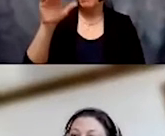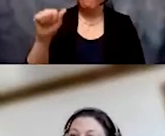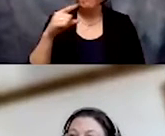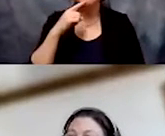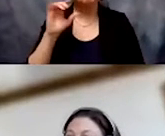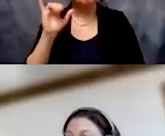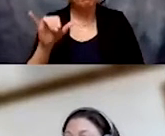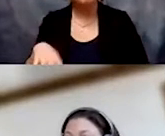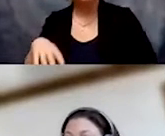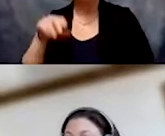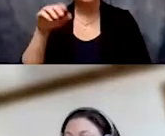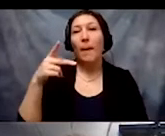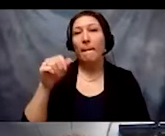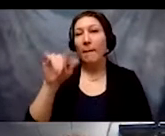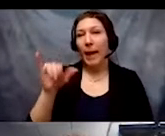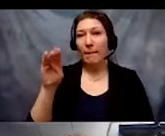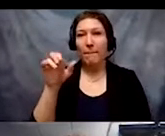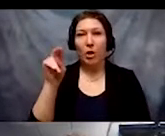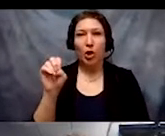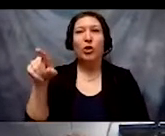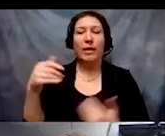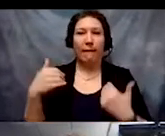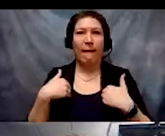her coalition called, Sins Invalid,